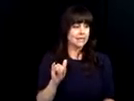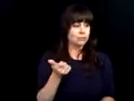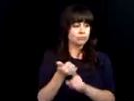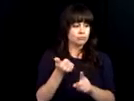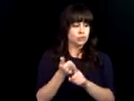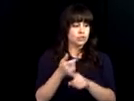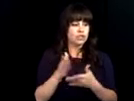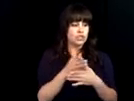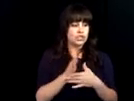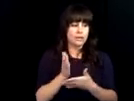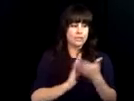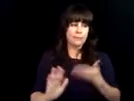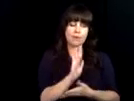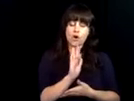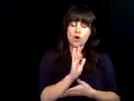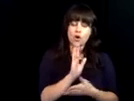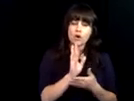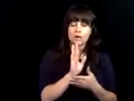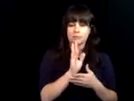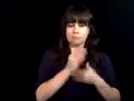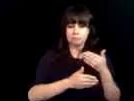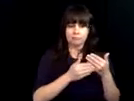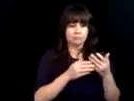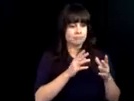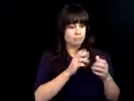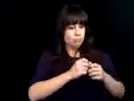and corporate initiative, Cindy Roberts to share the